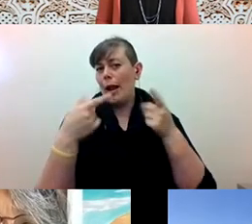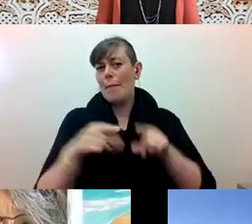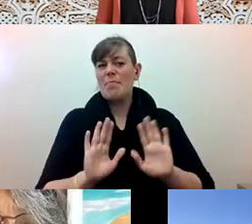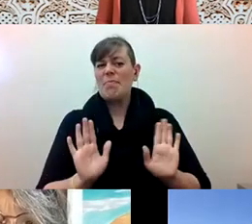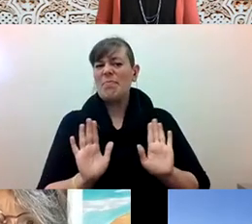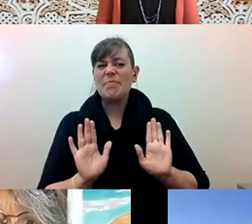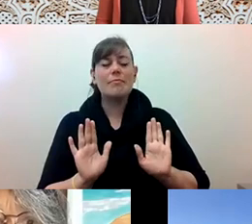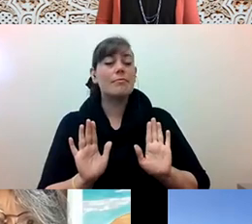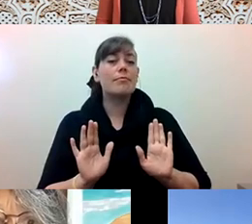Alex Tom he/him: or